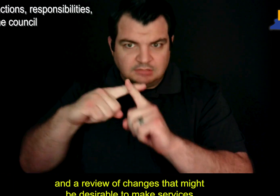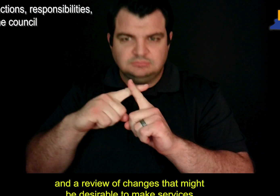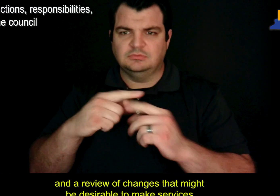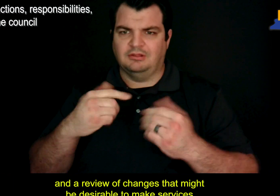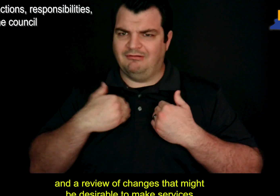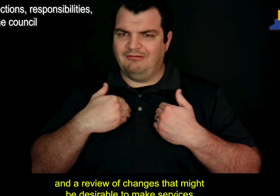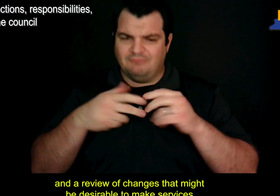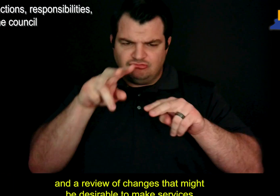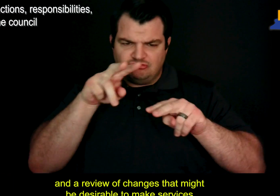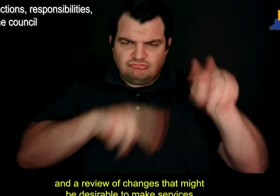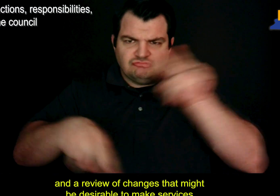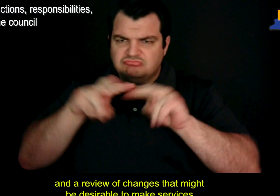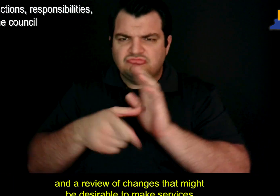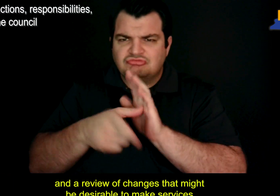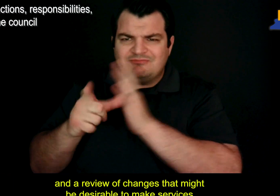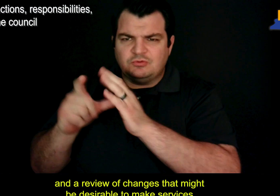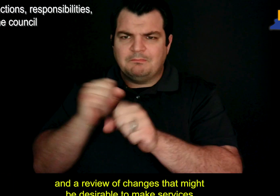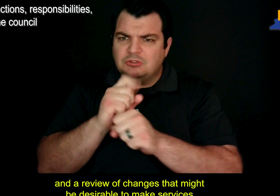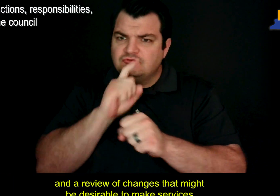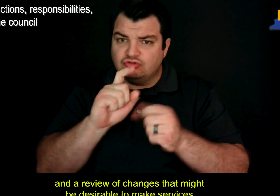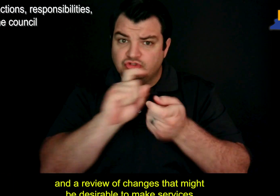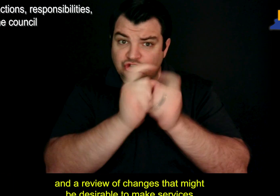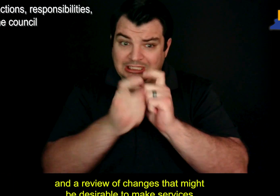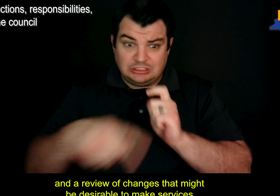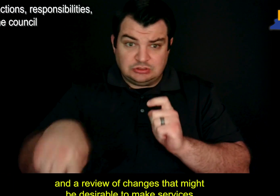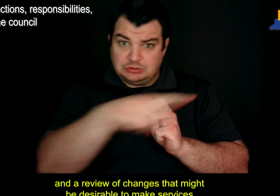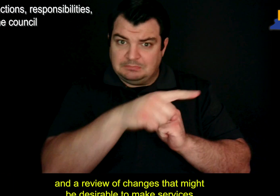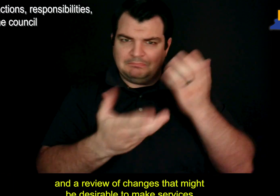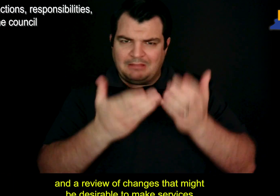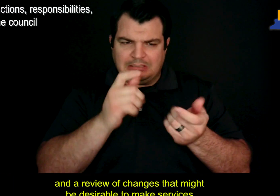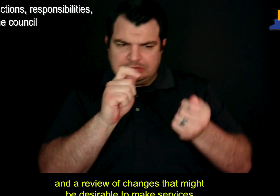and a review of changes that might be desirable to make services